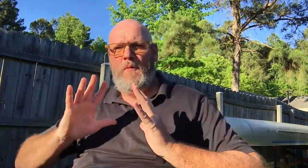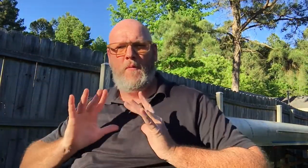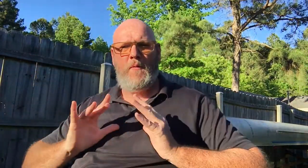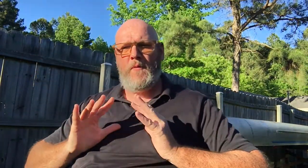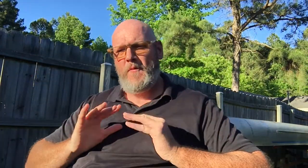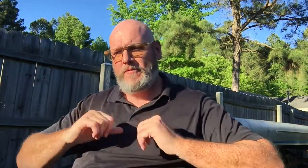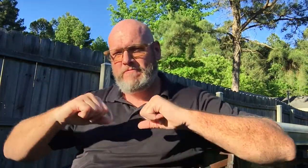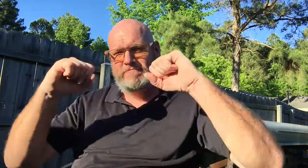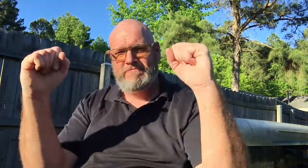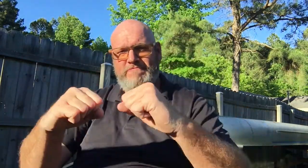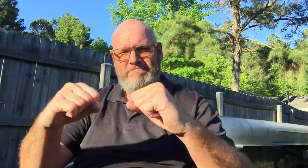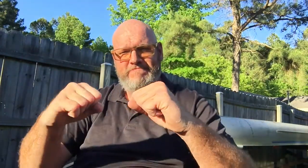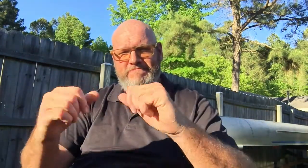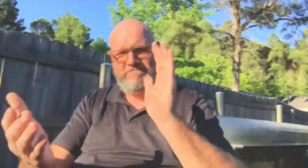It's going to be awesome!